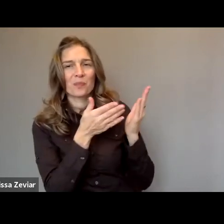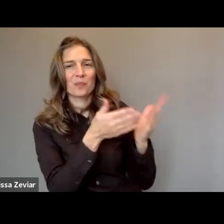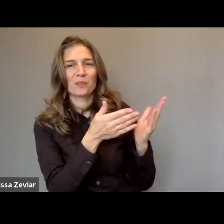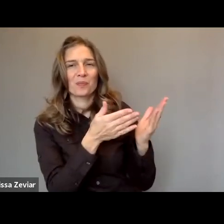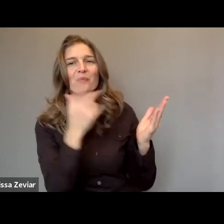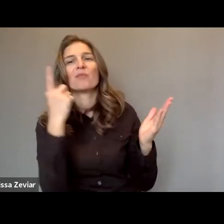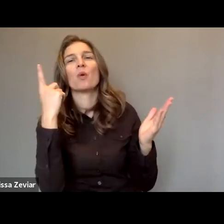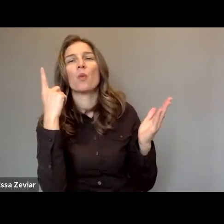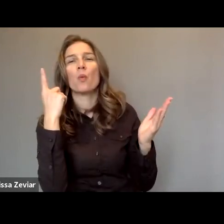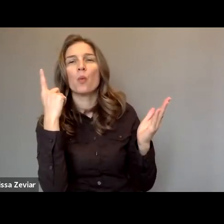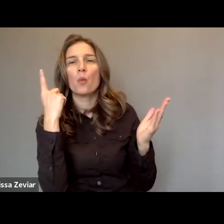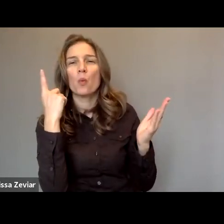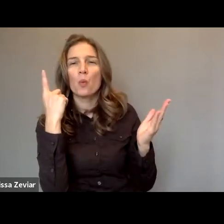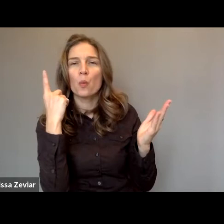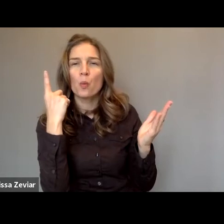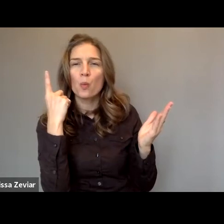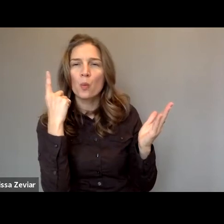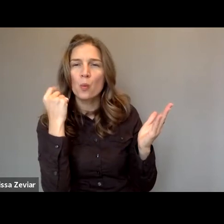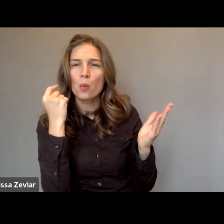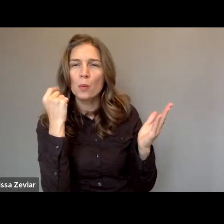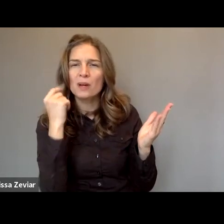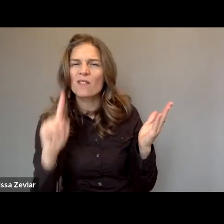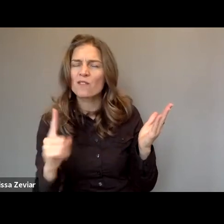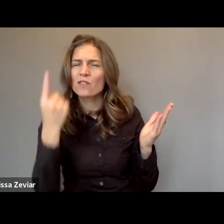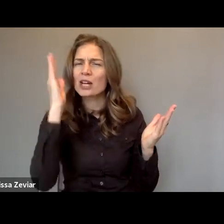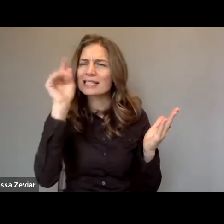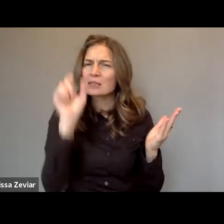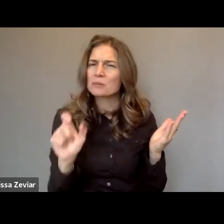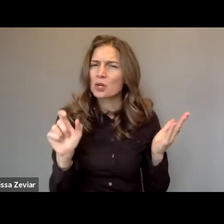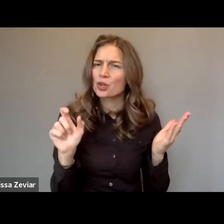I don't know if the first speaker is already with us.